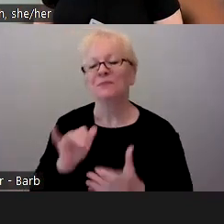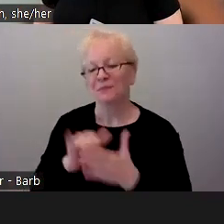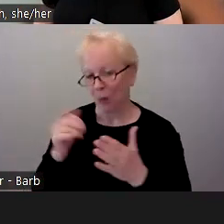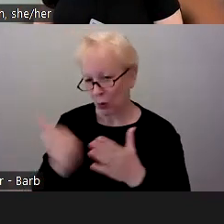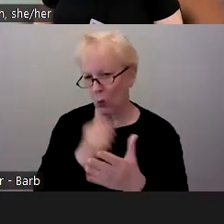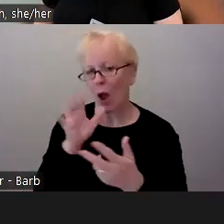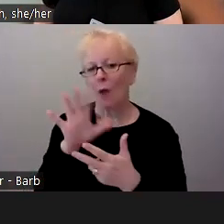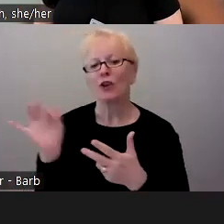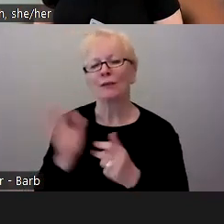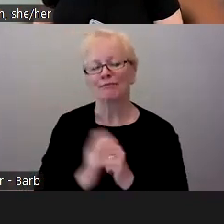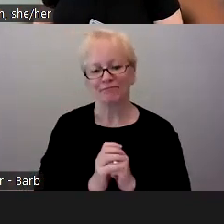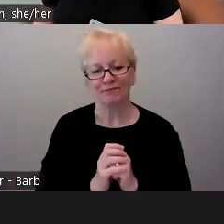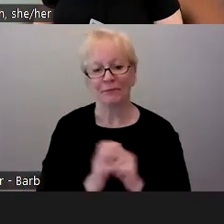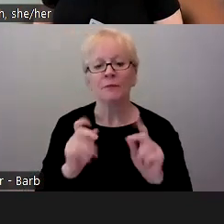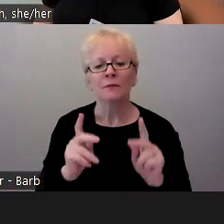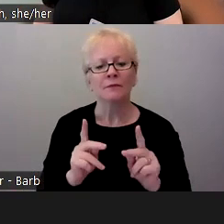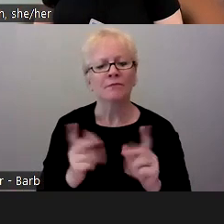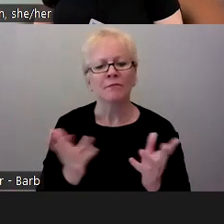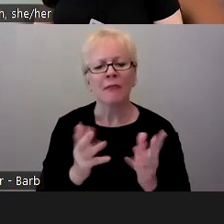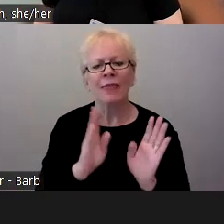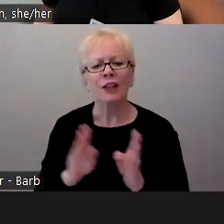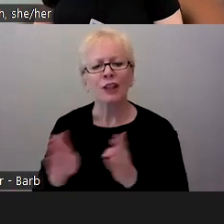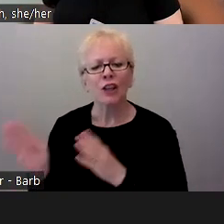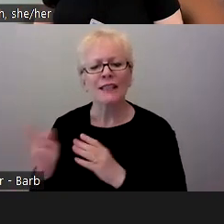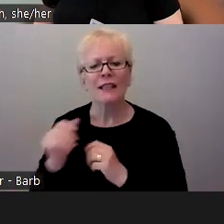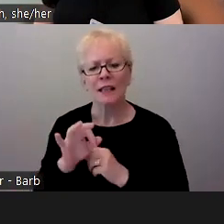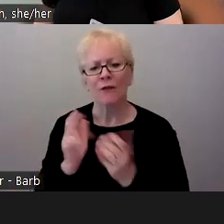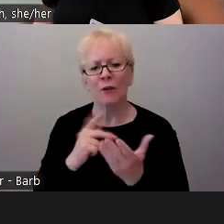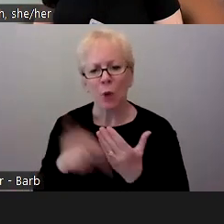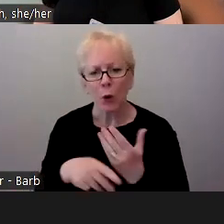In terms of the logistics of the program, it's a program that runs for the academic